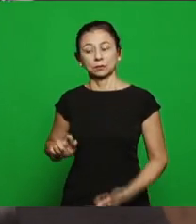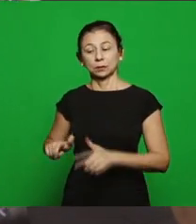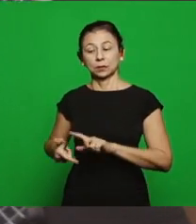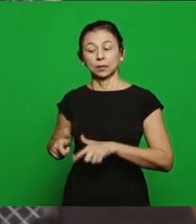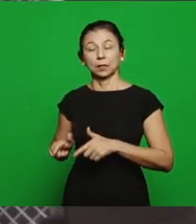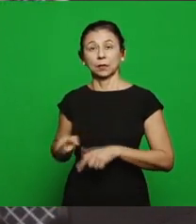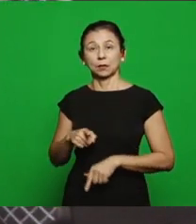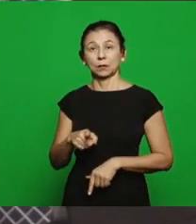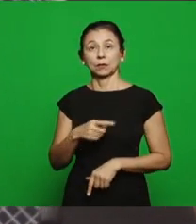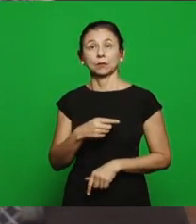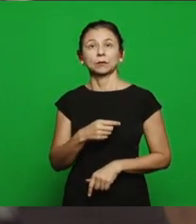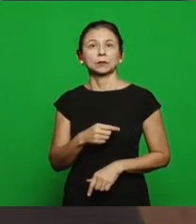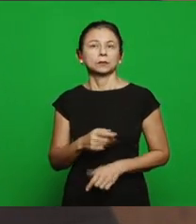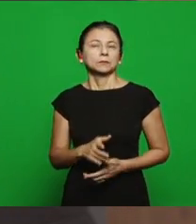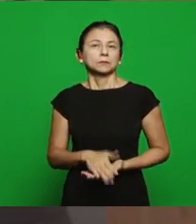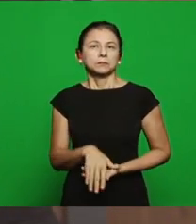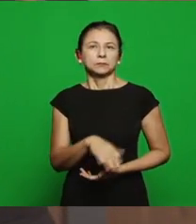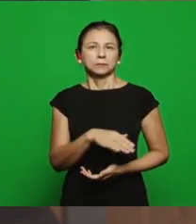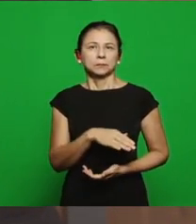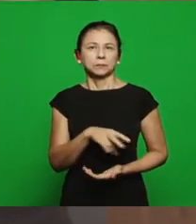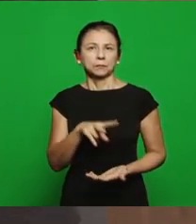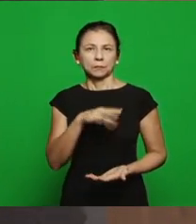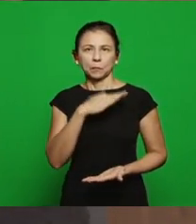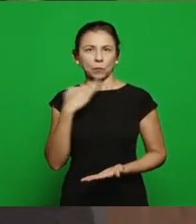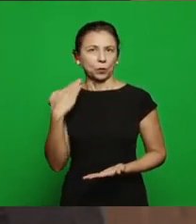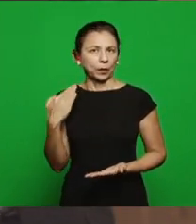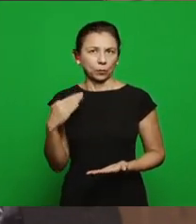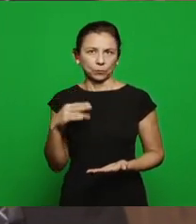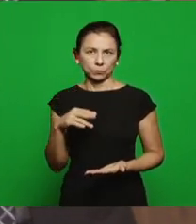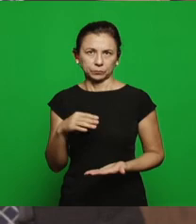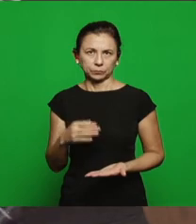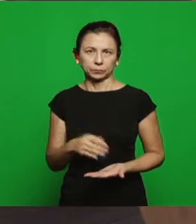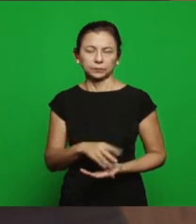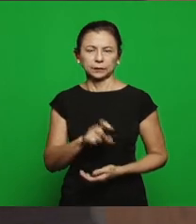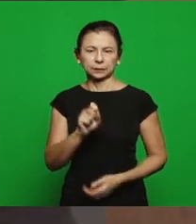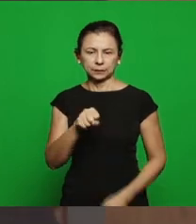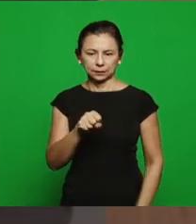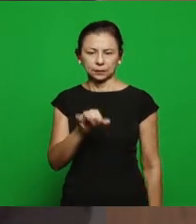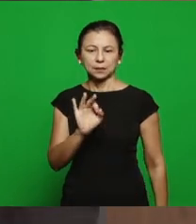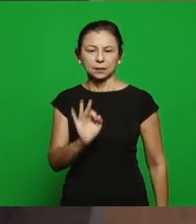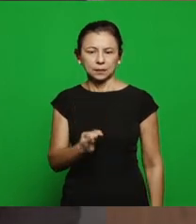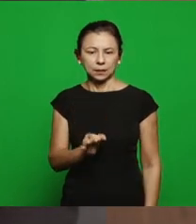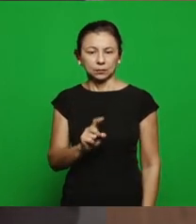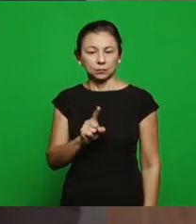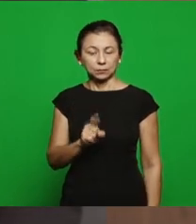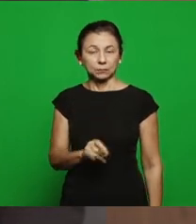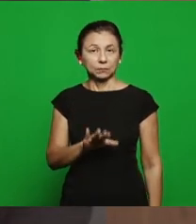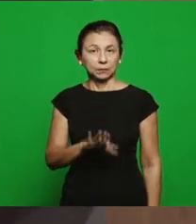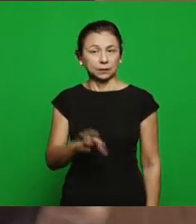didn’t rised, and ask: is he right? Yes, there wasn’t revelation, that’s all, because